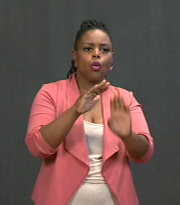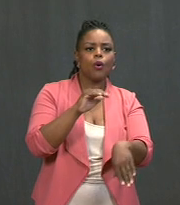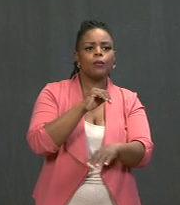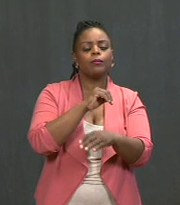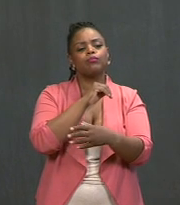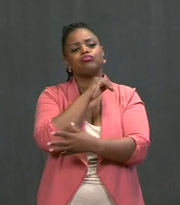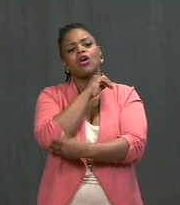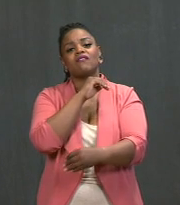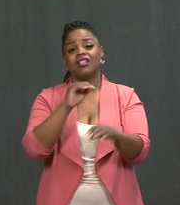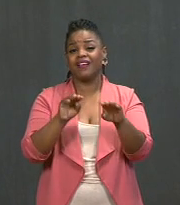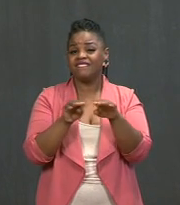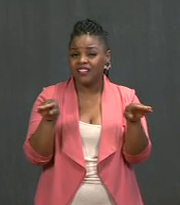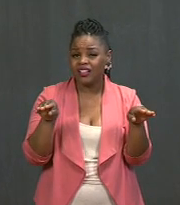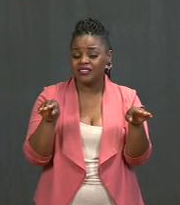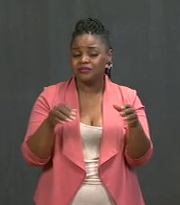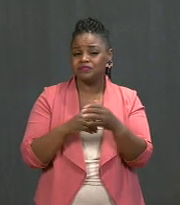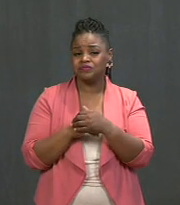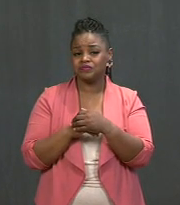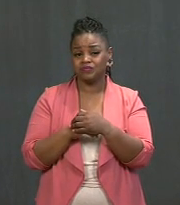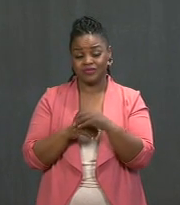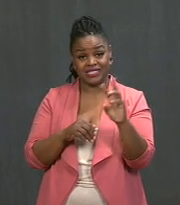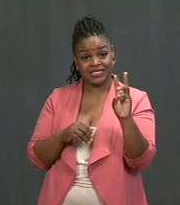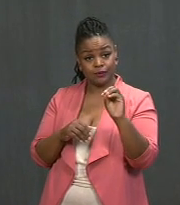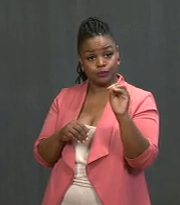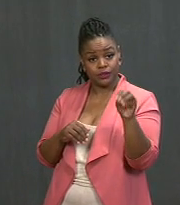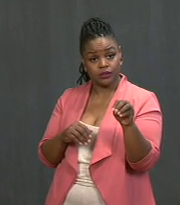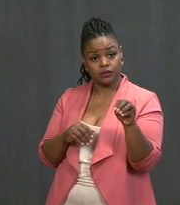Sixty percent are racial and ethnic minorities.